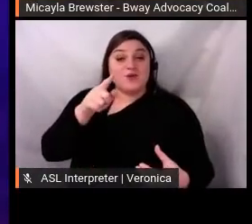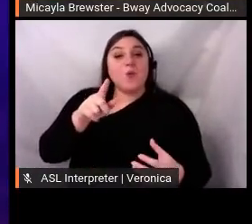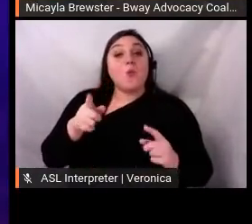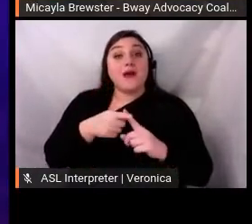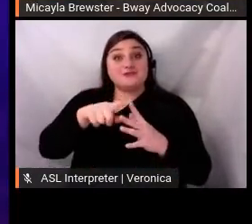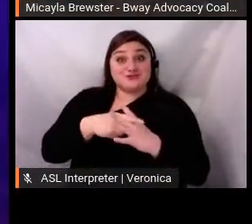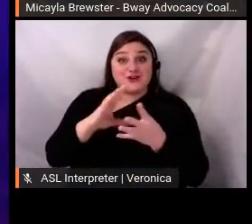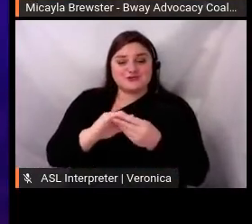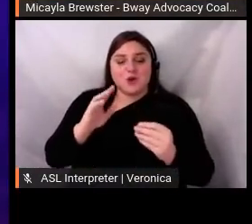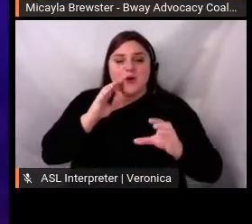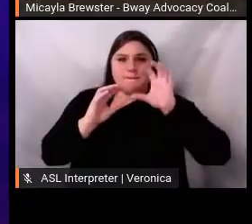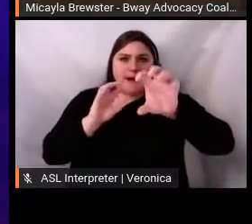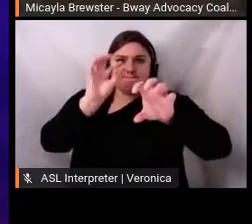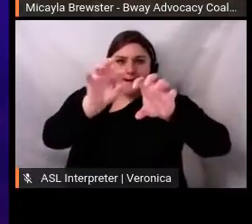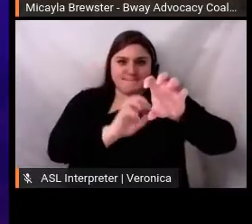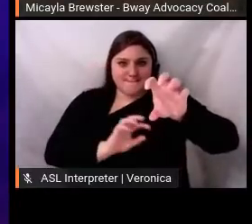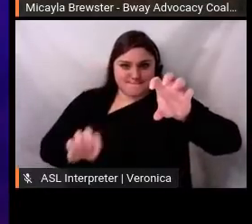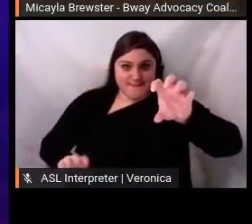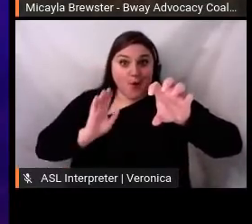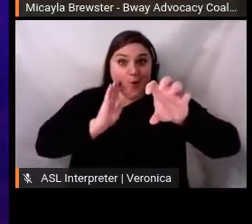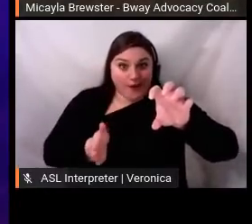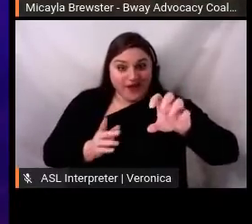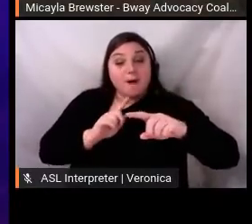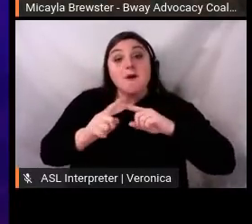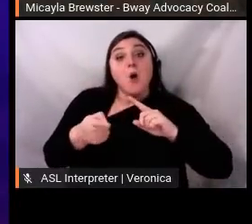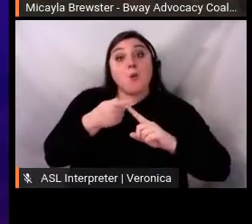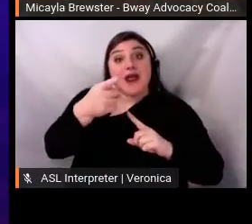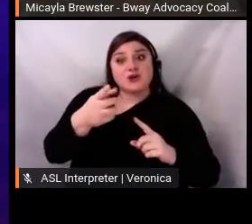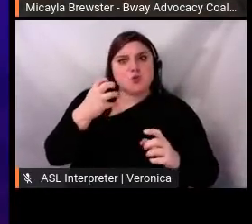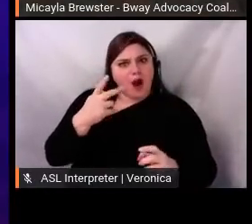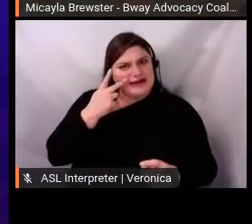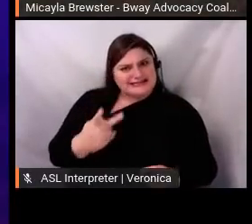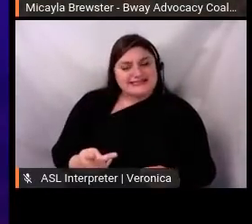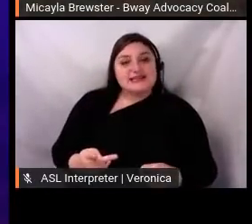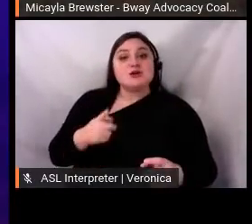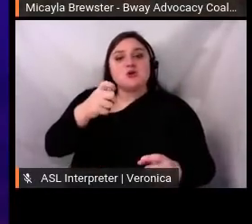So, this allows people to screenshot whatever content you've posted in